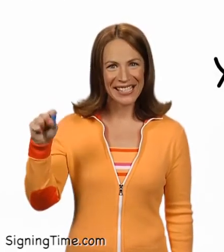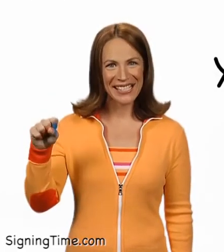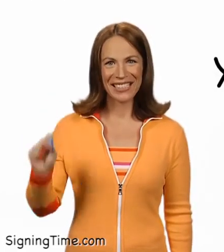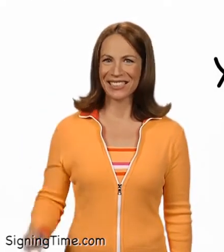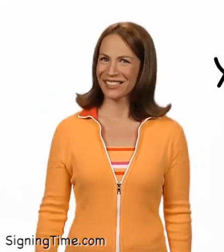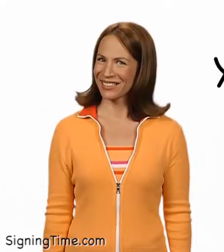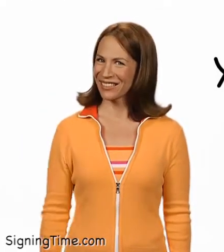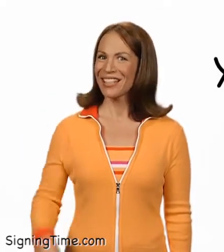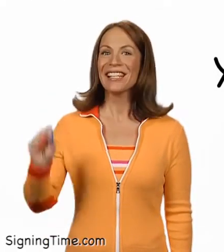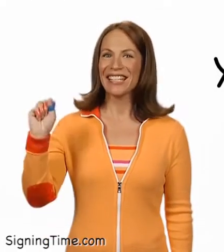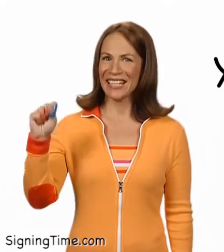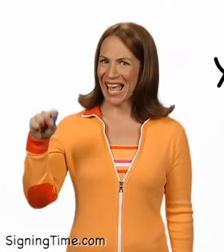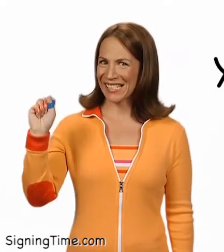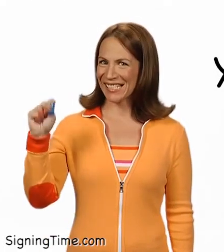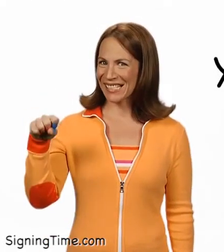say yes. Yes.